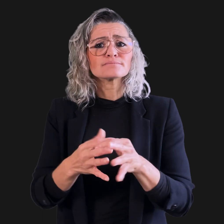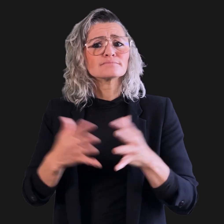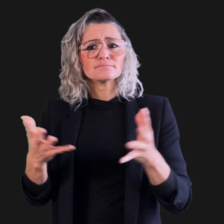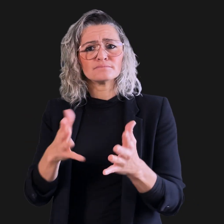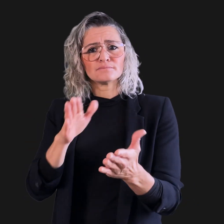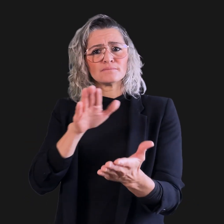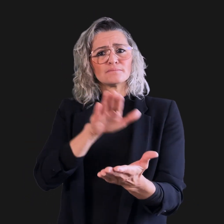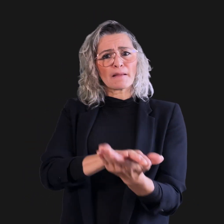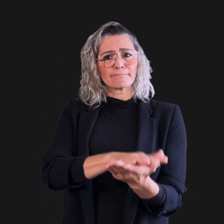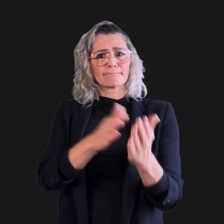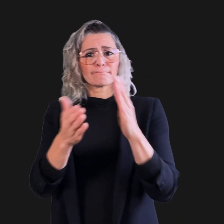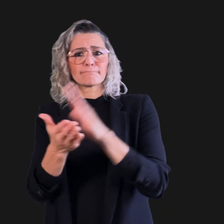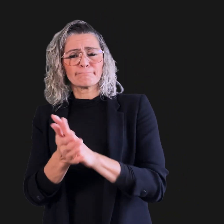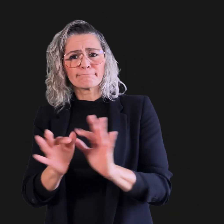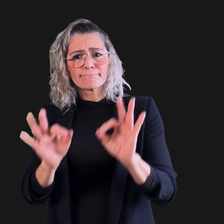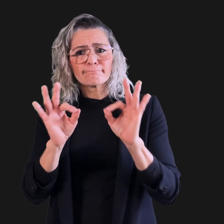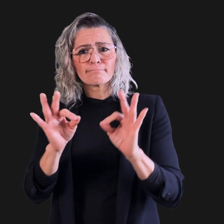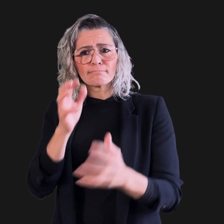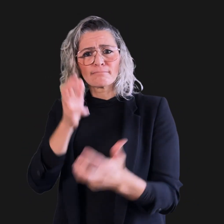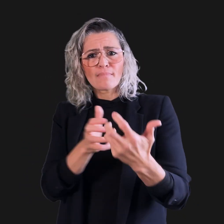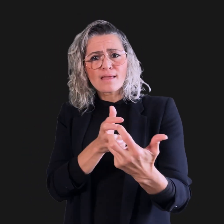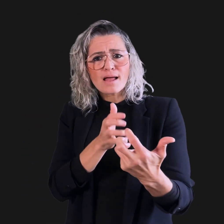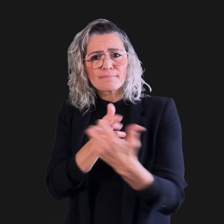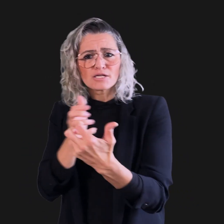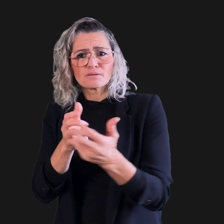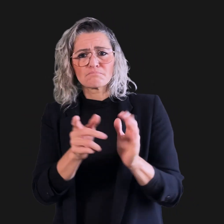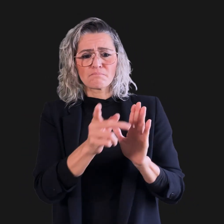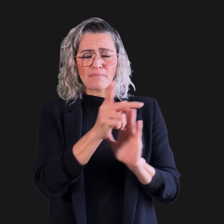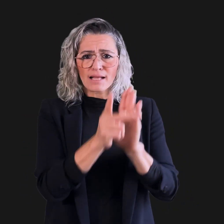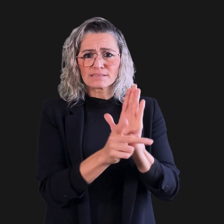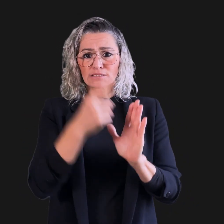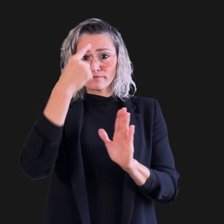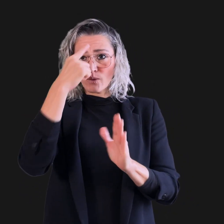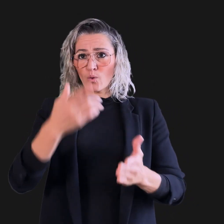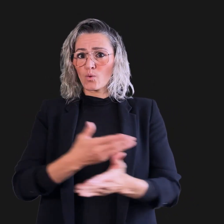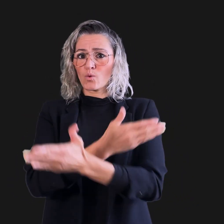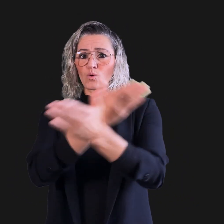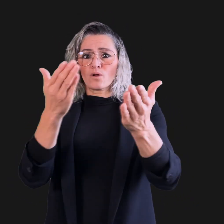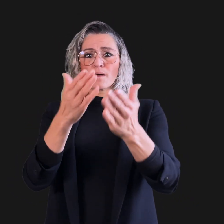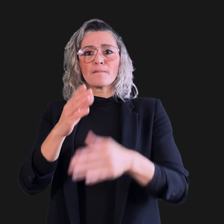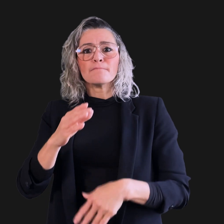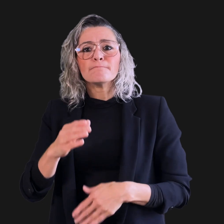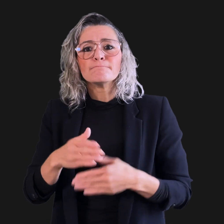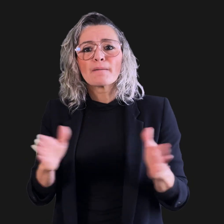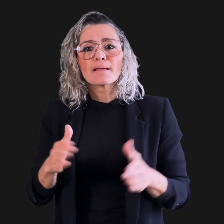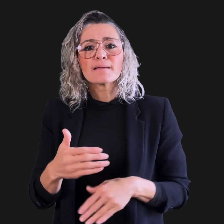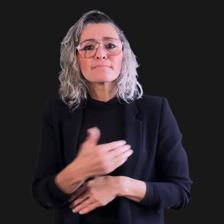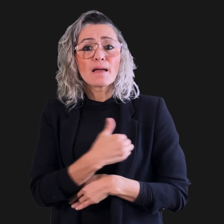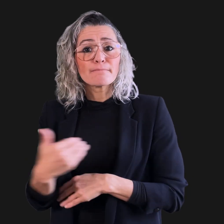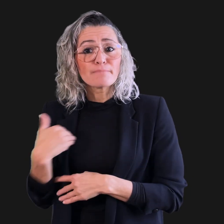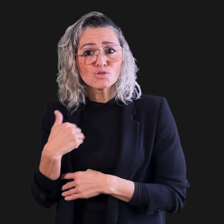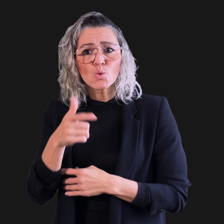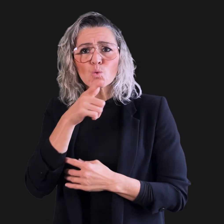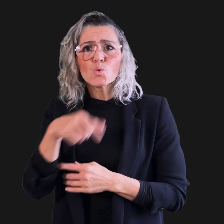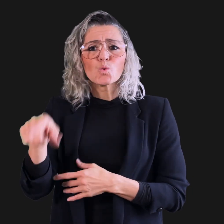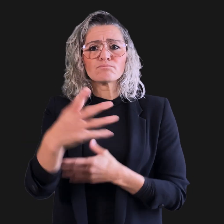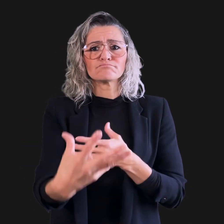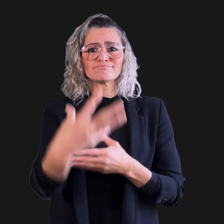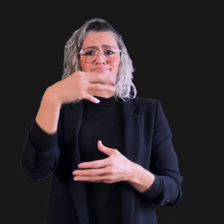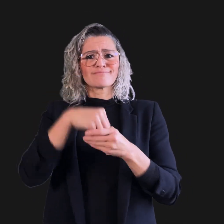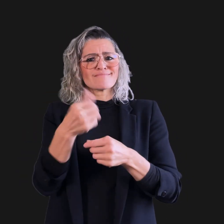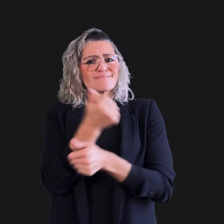to become an Accommodations Policy for members of the public who participate in